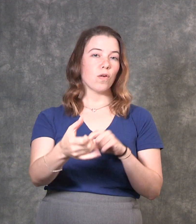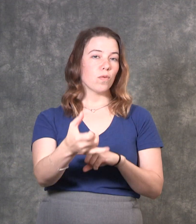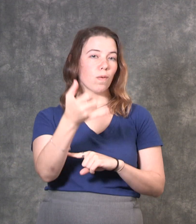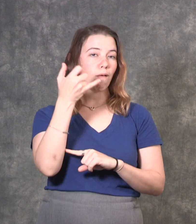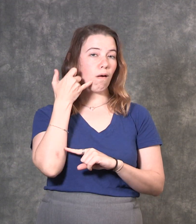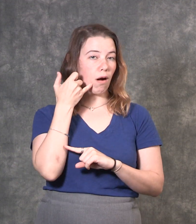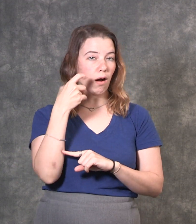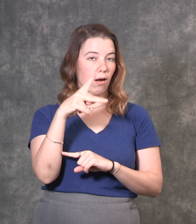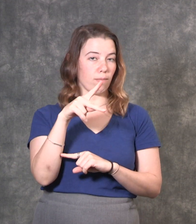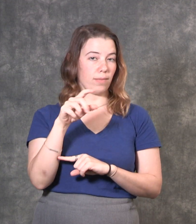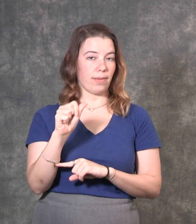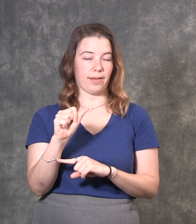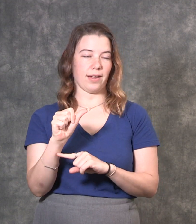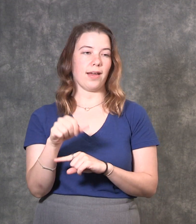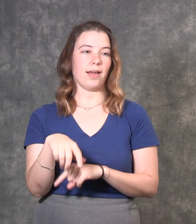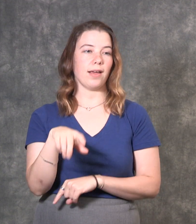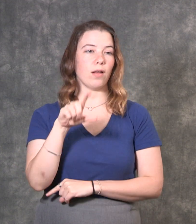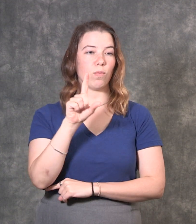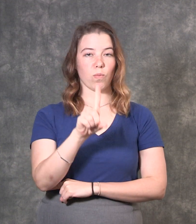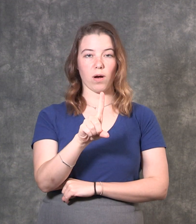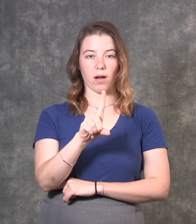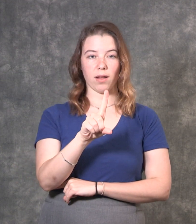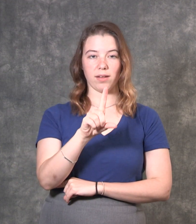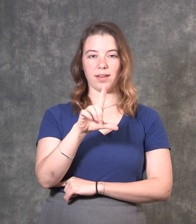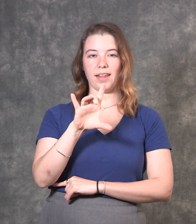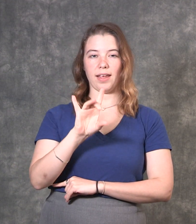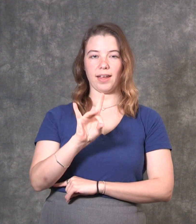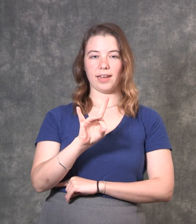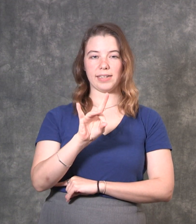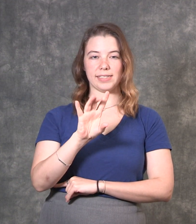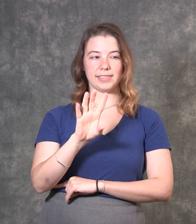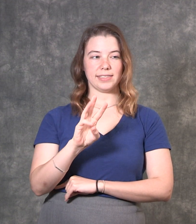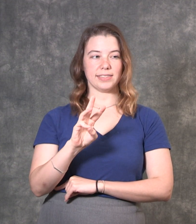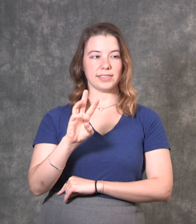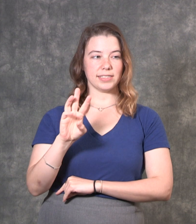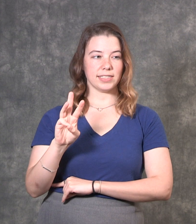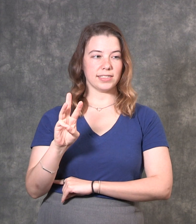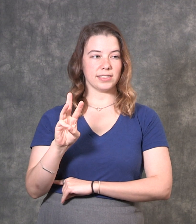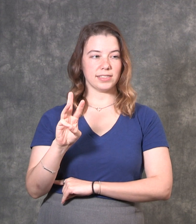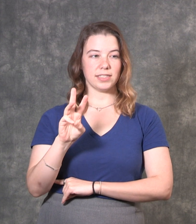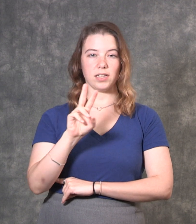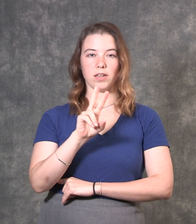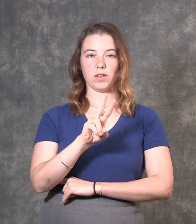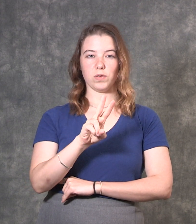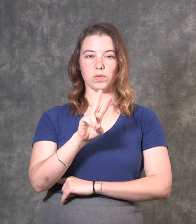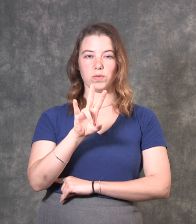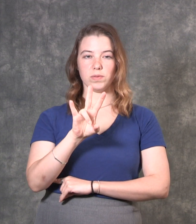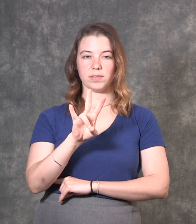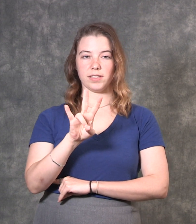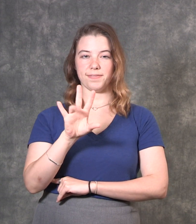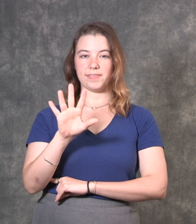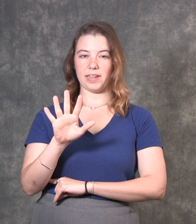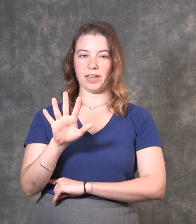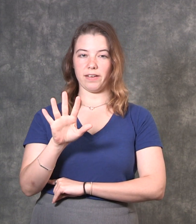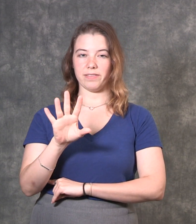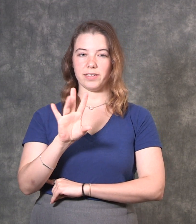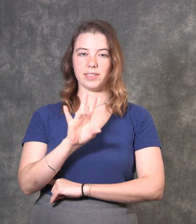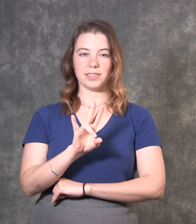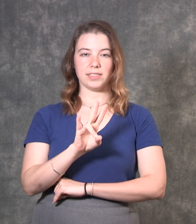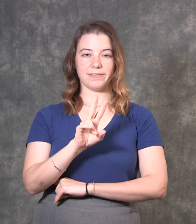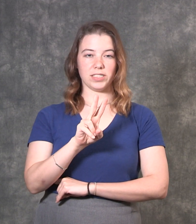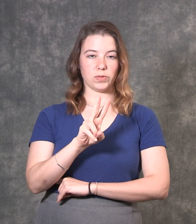can call P&A at 1 (866) 275-7273